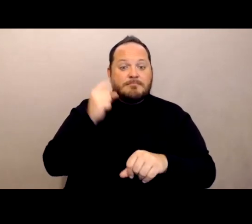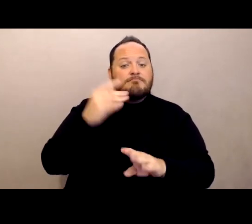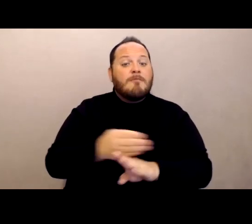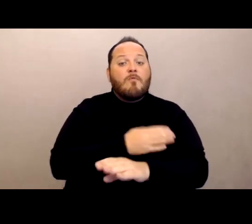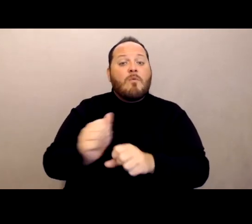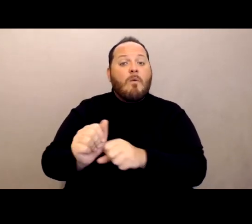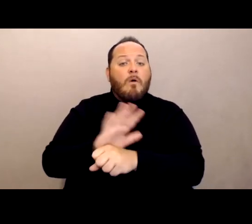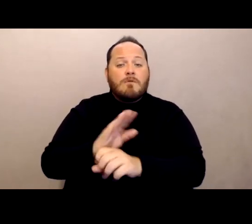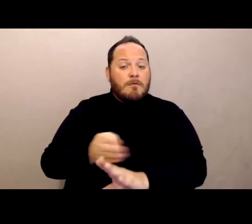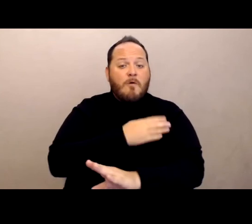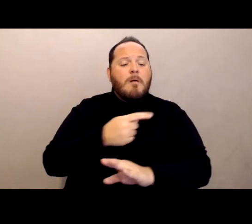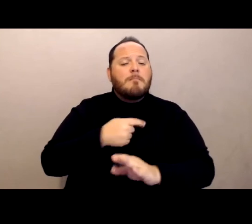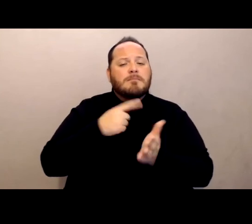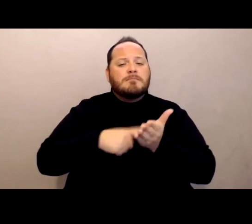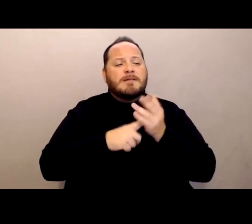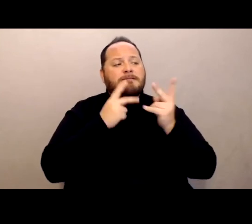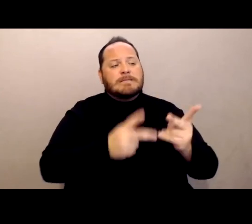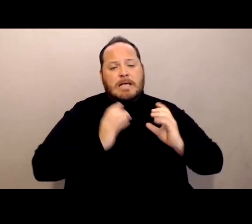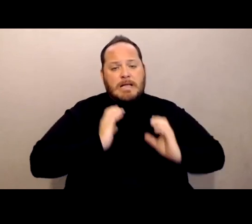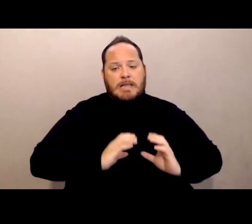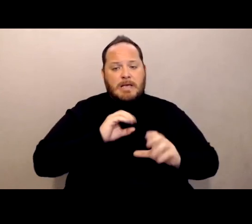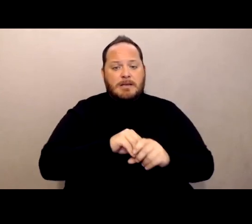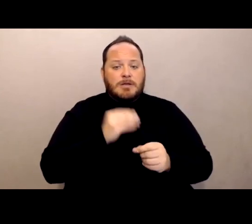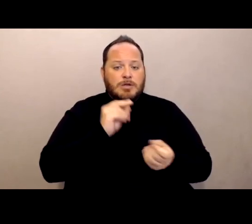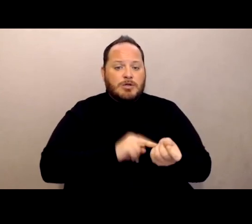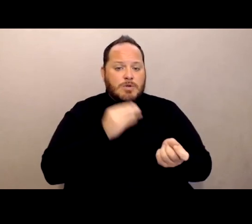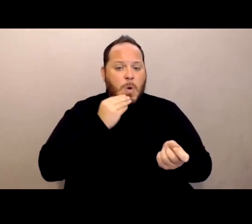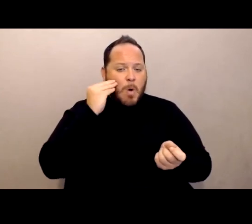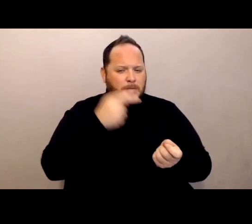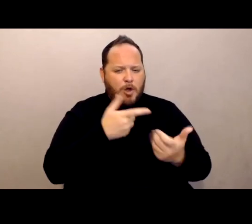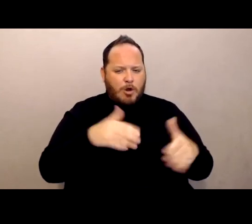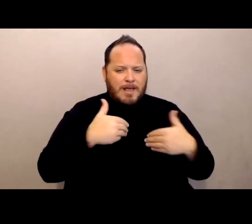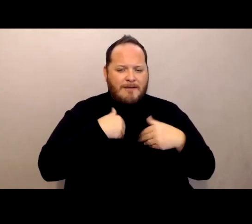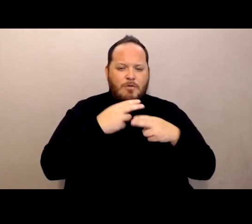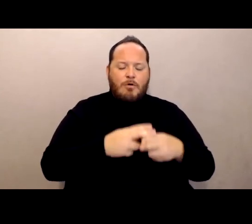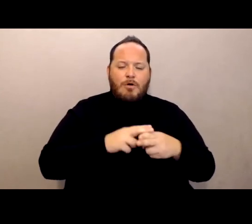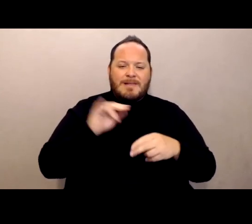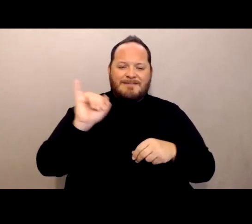a client in a nursing home and there would be infection control precautions. So you would, when you got to their room